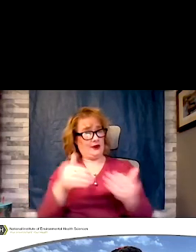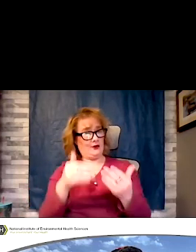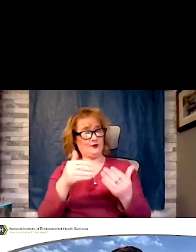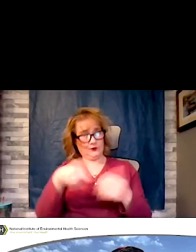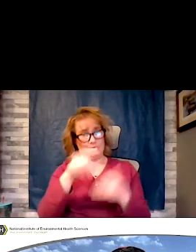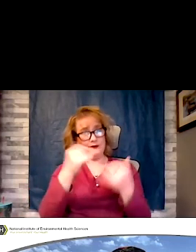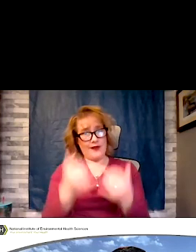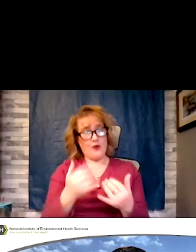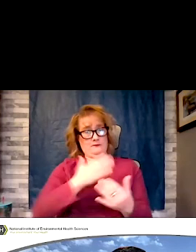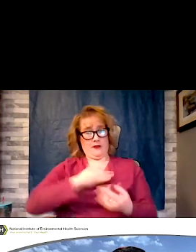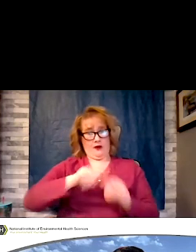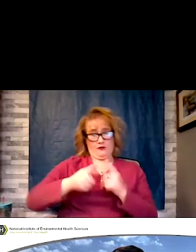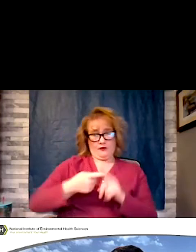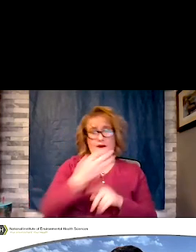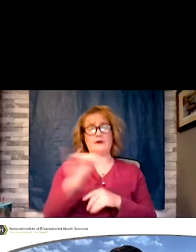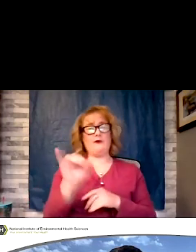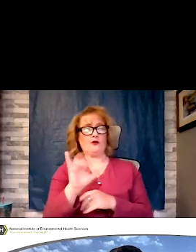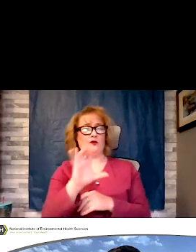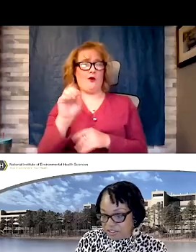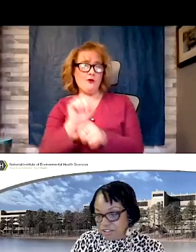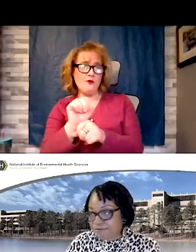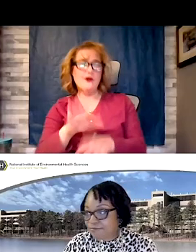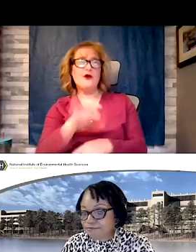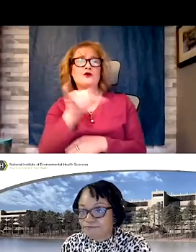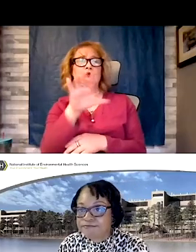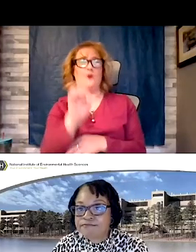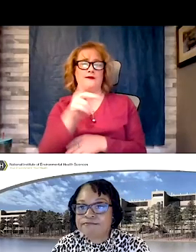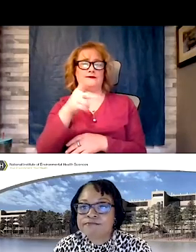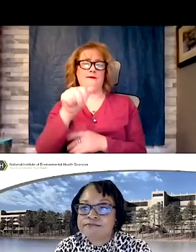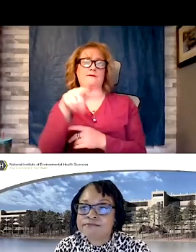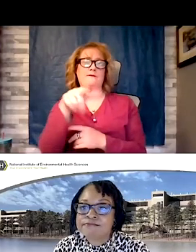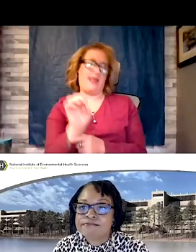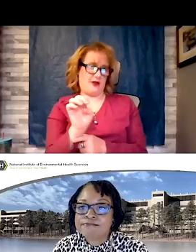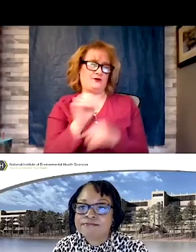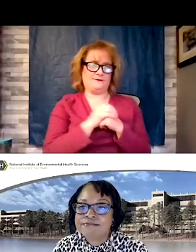Ms. Joyce page.